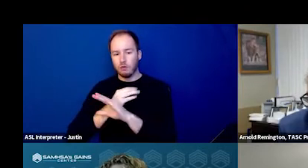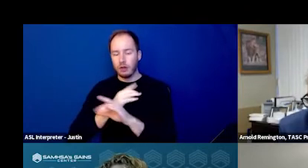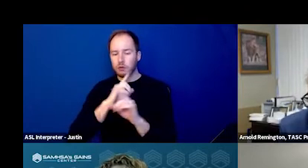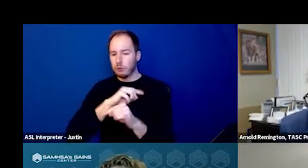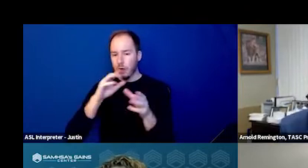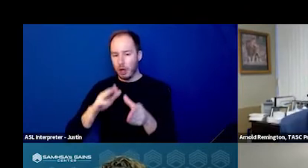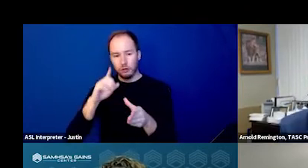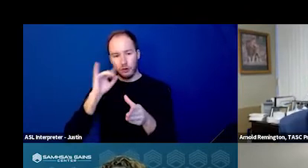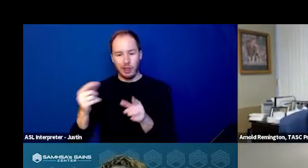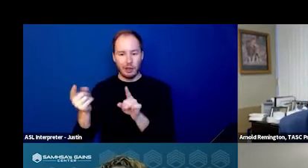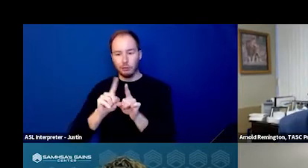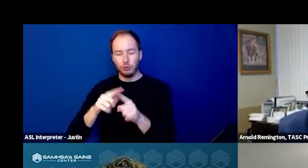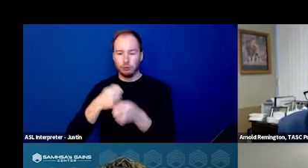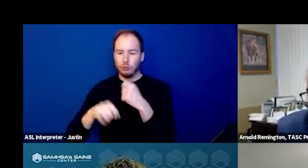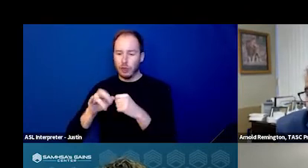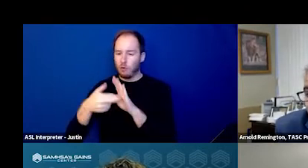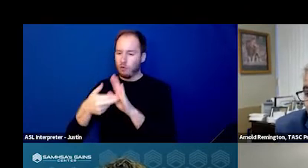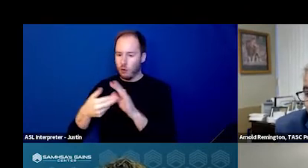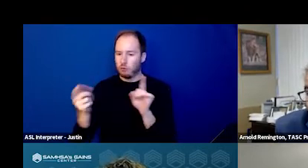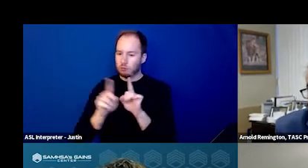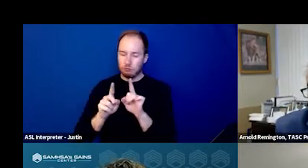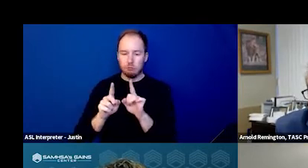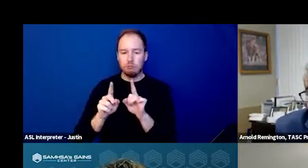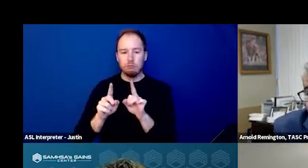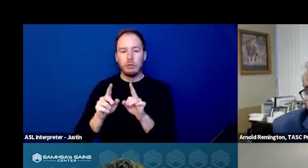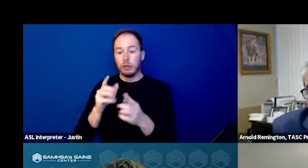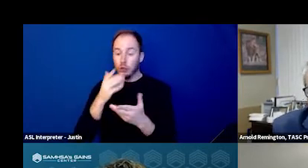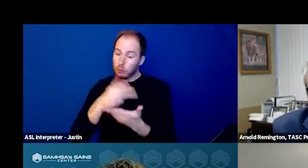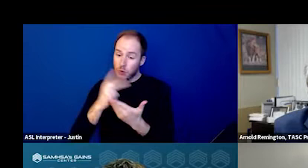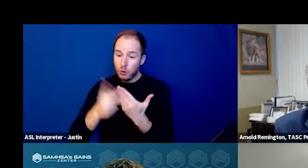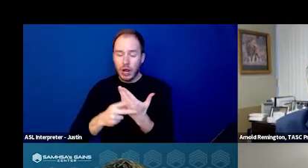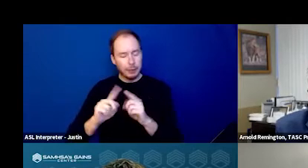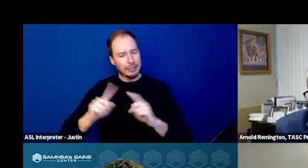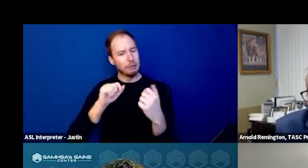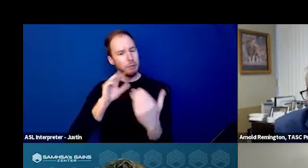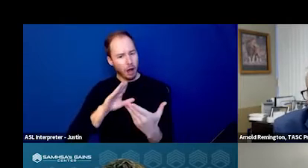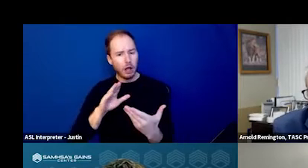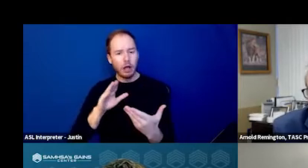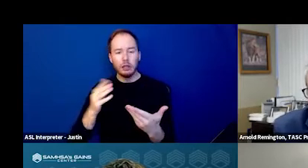Co Responder role, very good program, very different model. Next slide please.